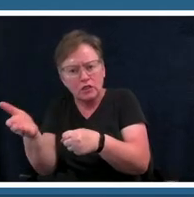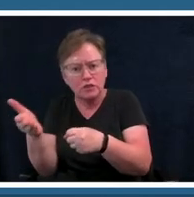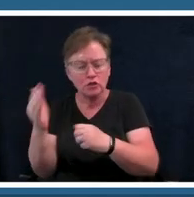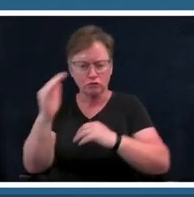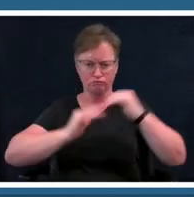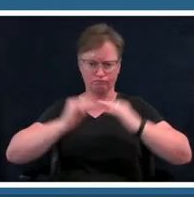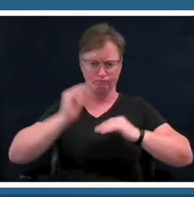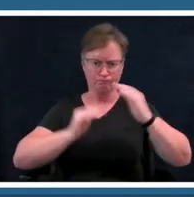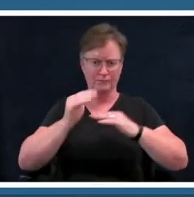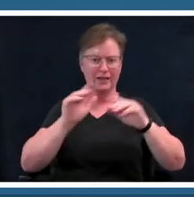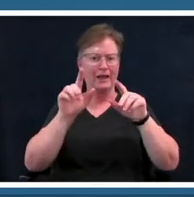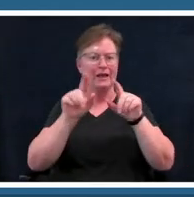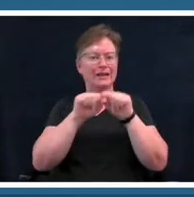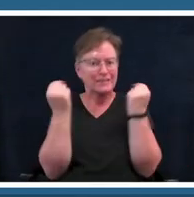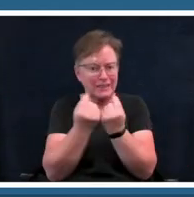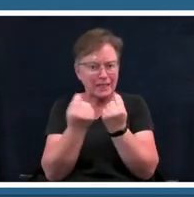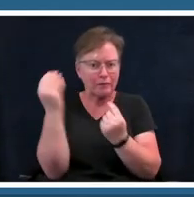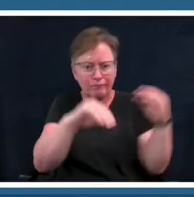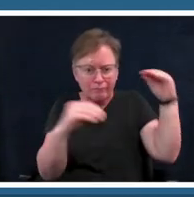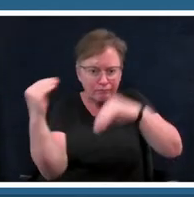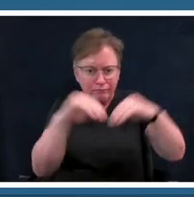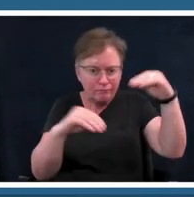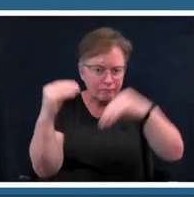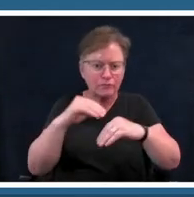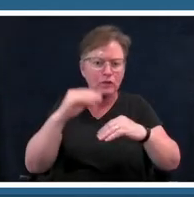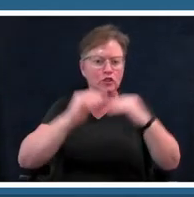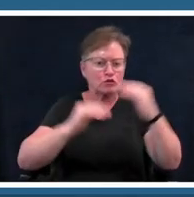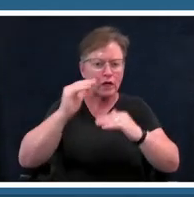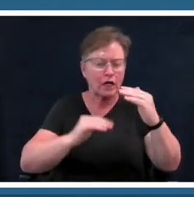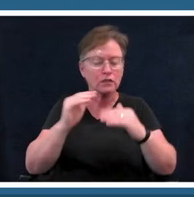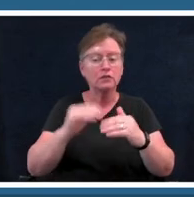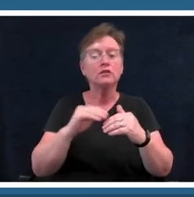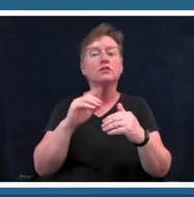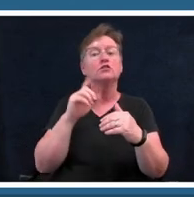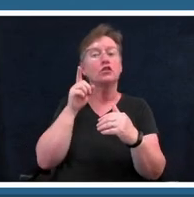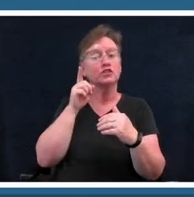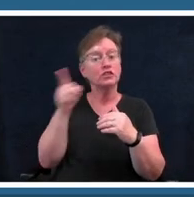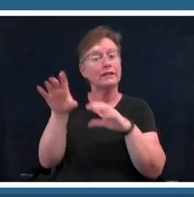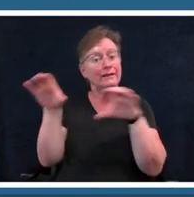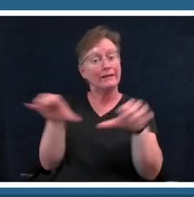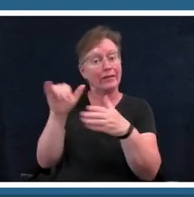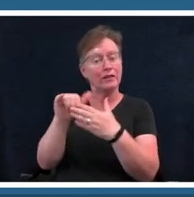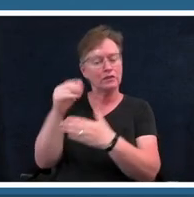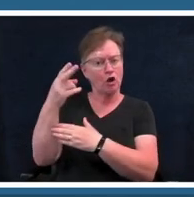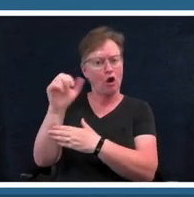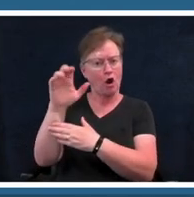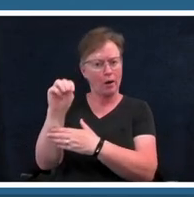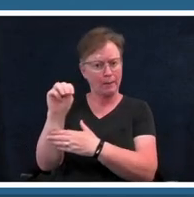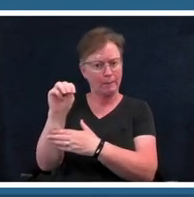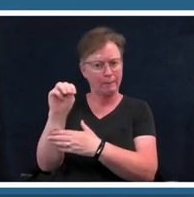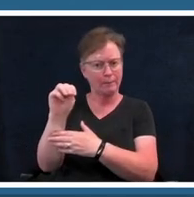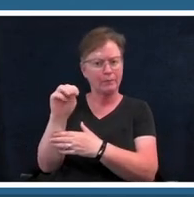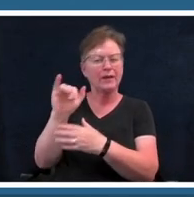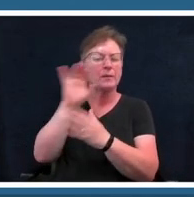so she did this um at the studio museum of harlem which is where these pictures are